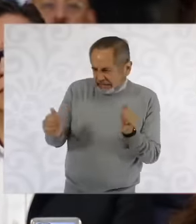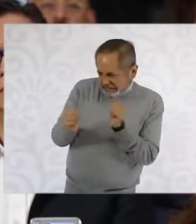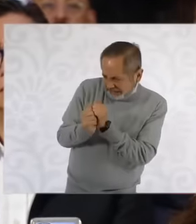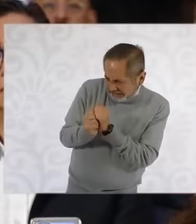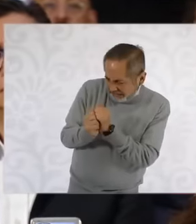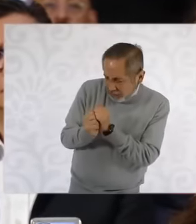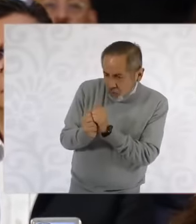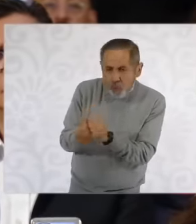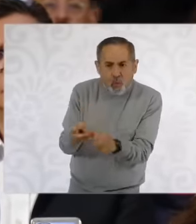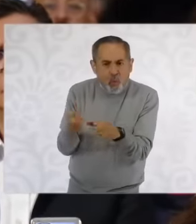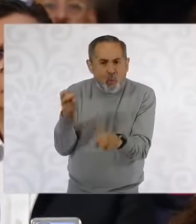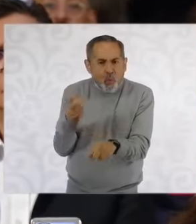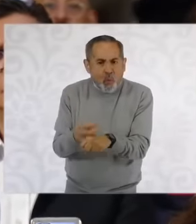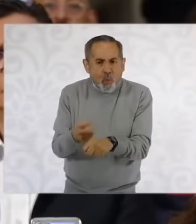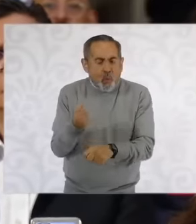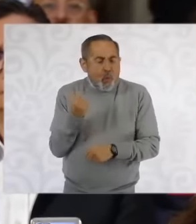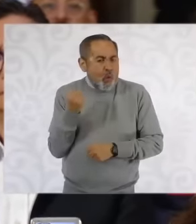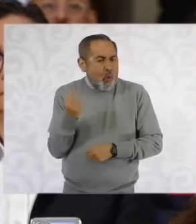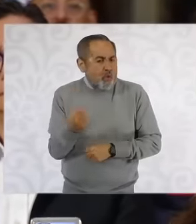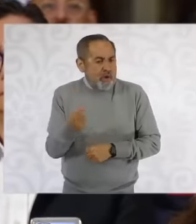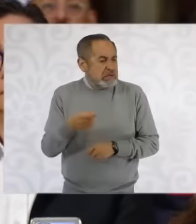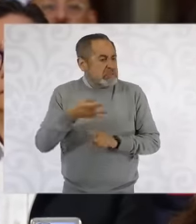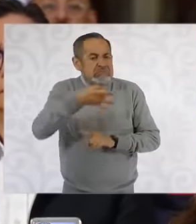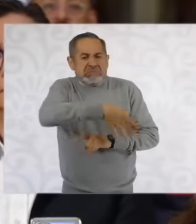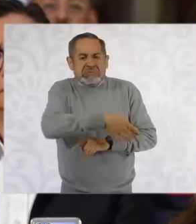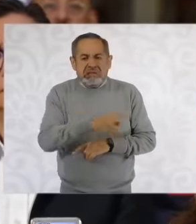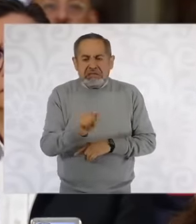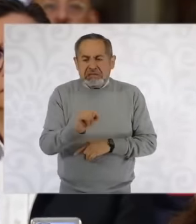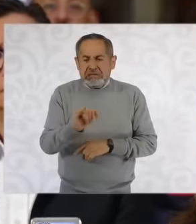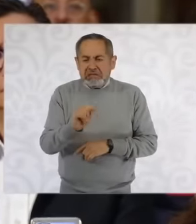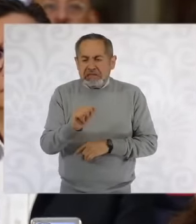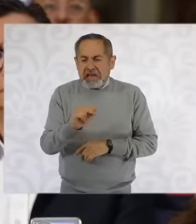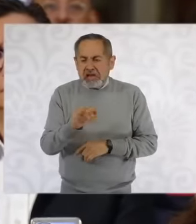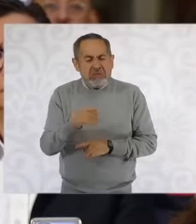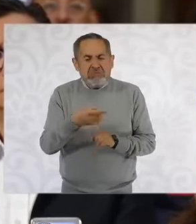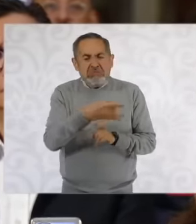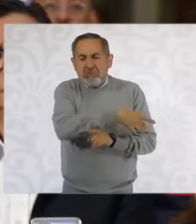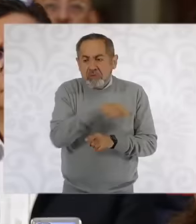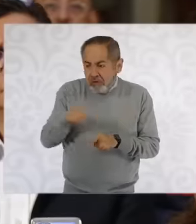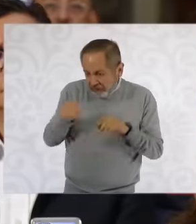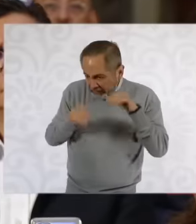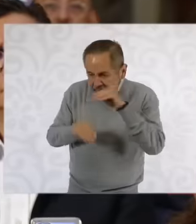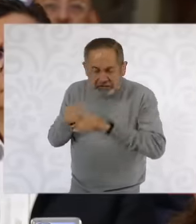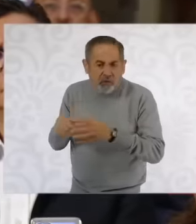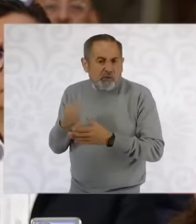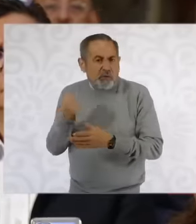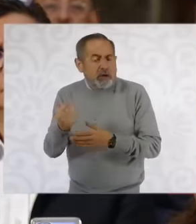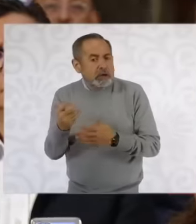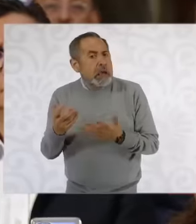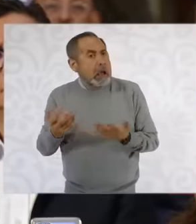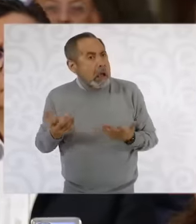if it could be come back to eh or what project does this go with because it was also well supported by